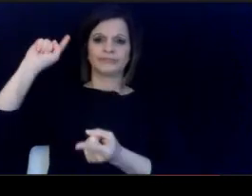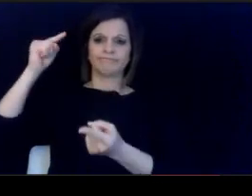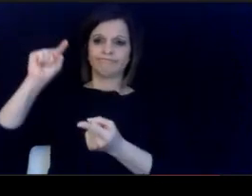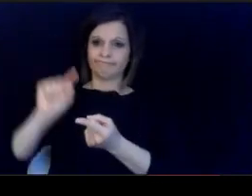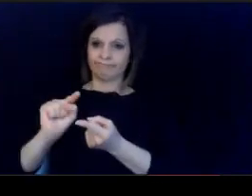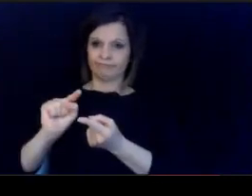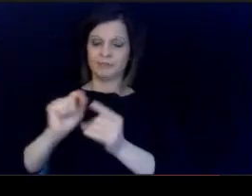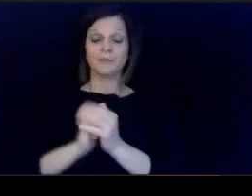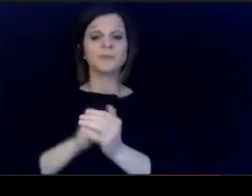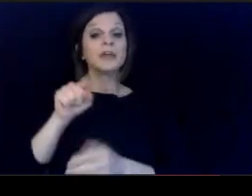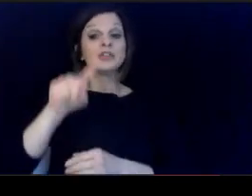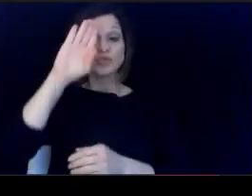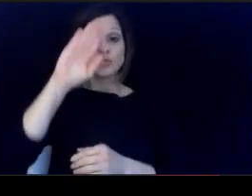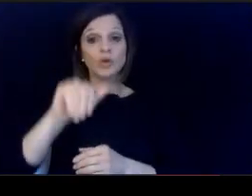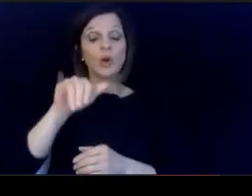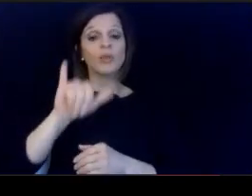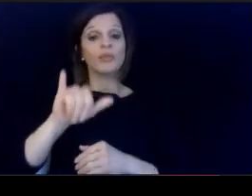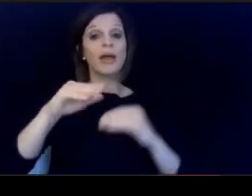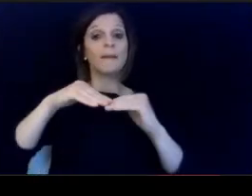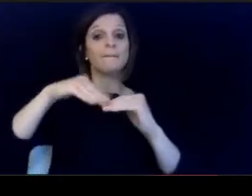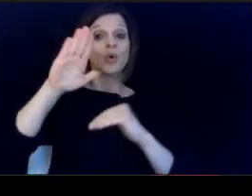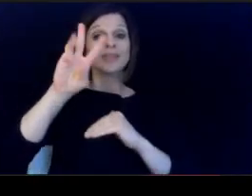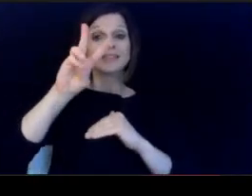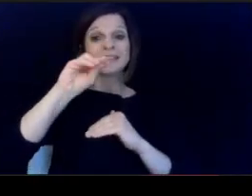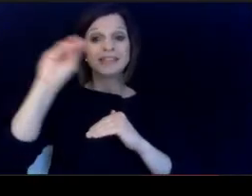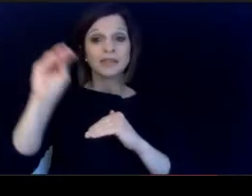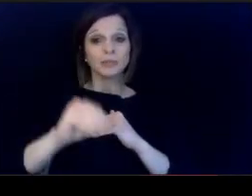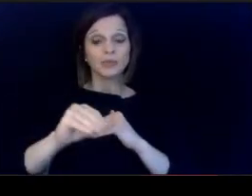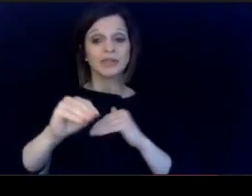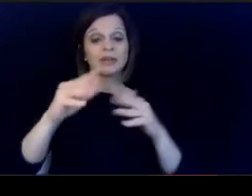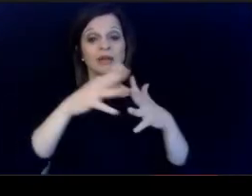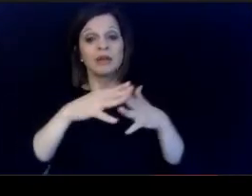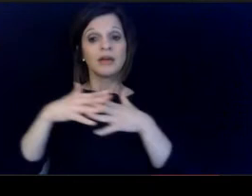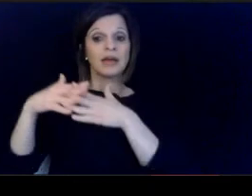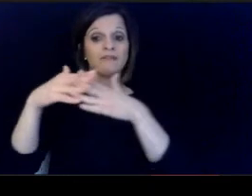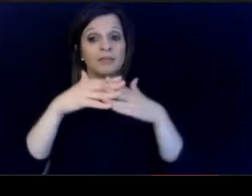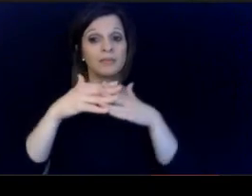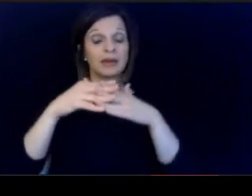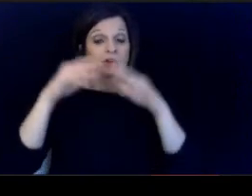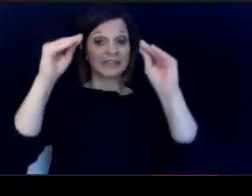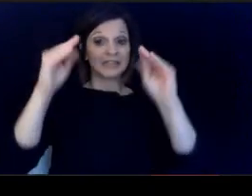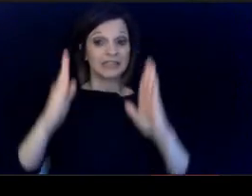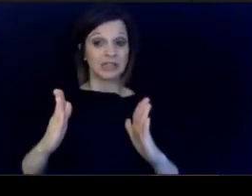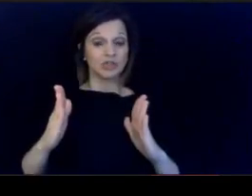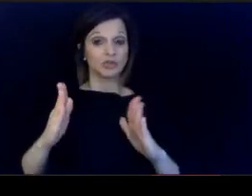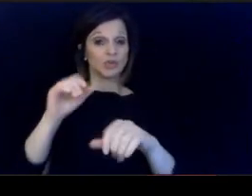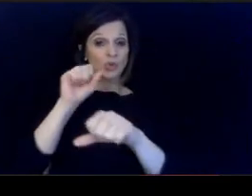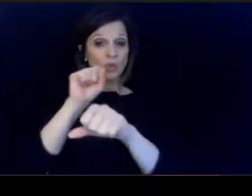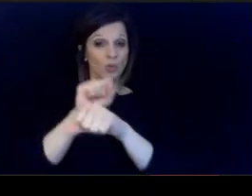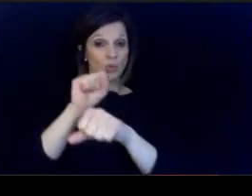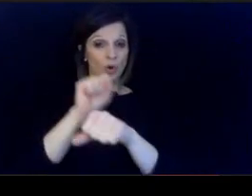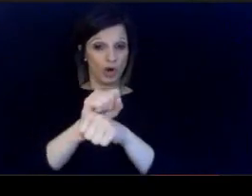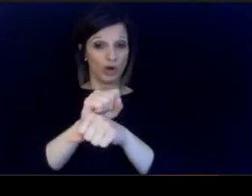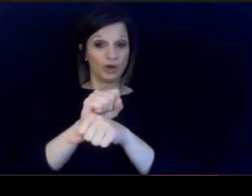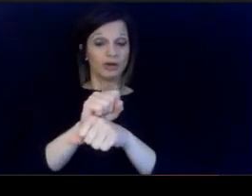Did you know that more than 60%? of America's teachers work within 20?